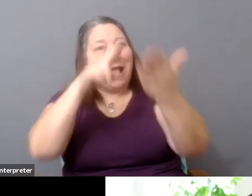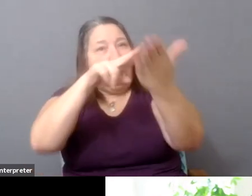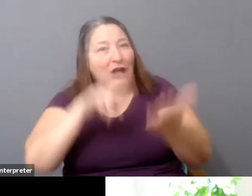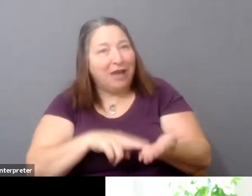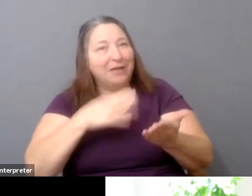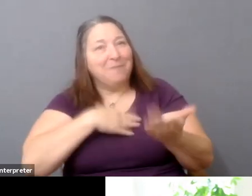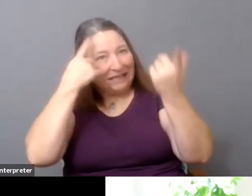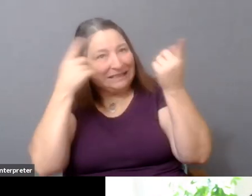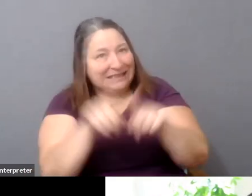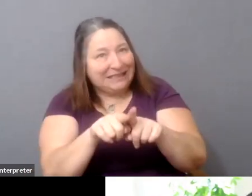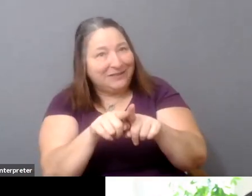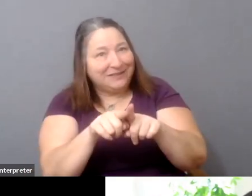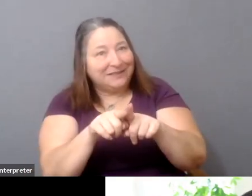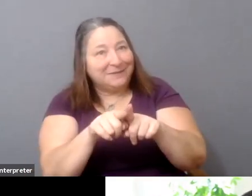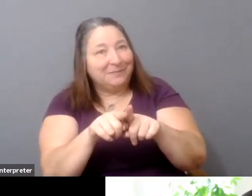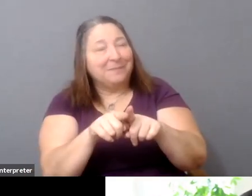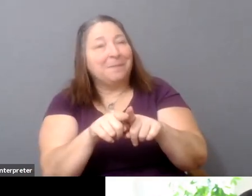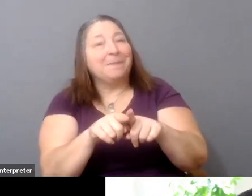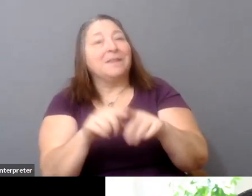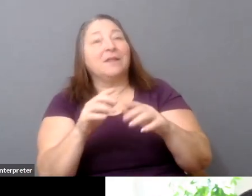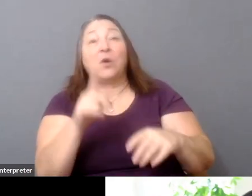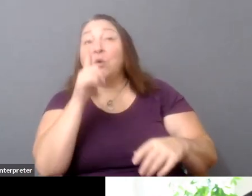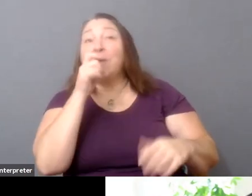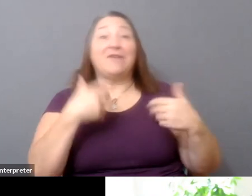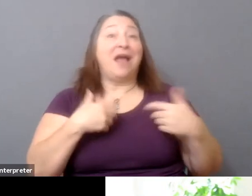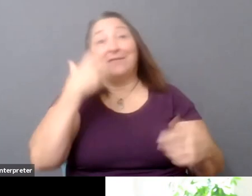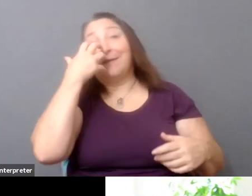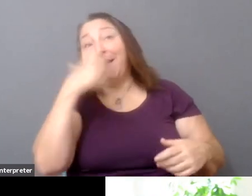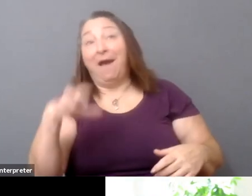know, whoever has the hot deal of the year